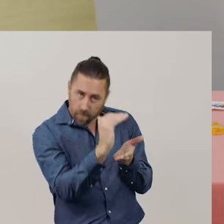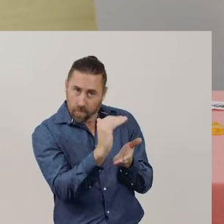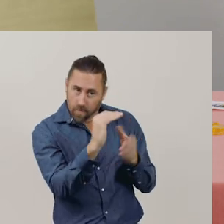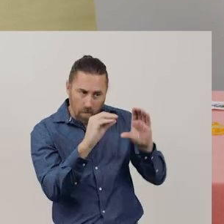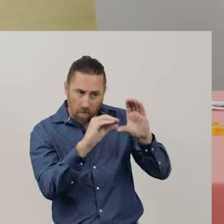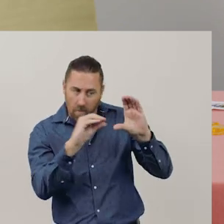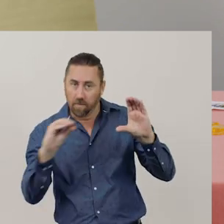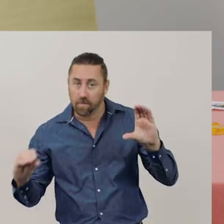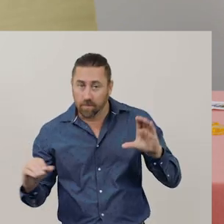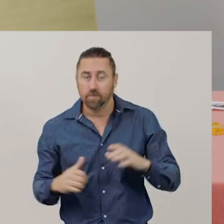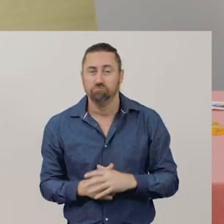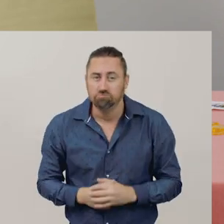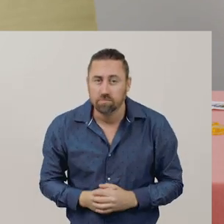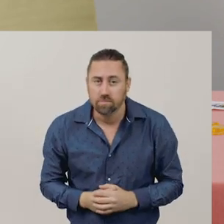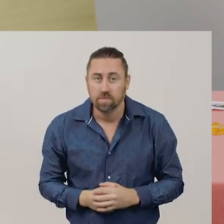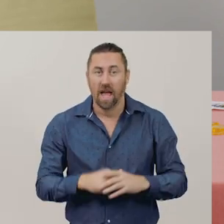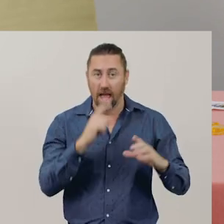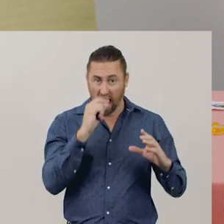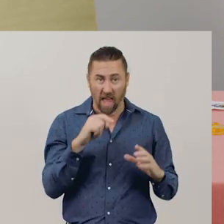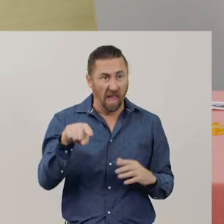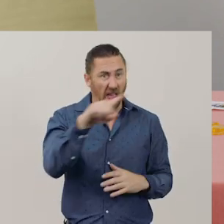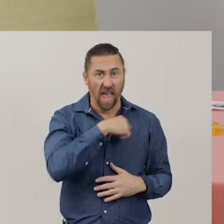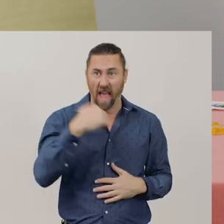This can happen many times in our everyday lives.